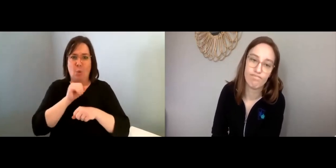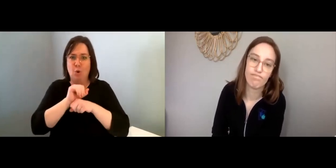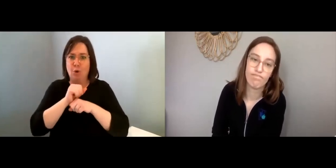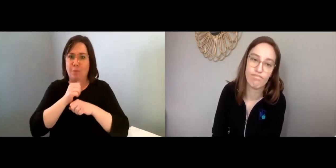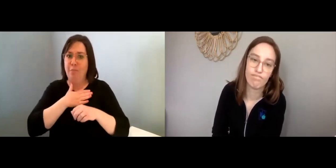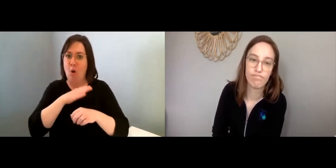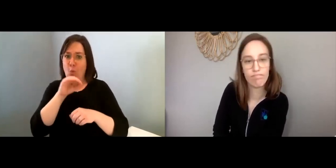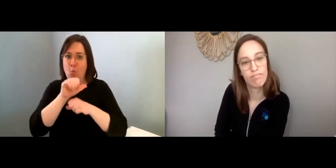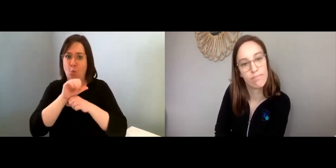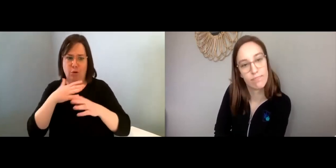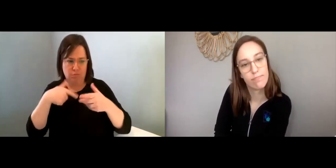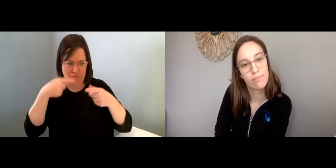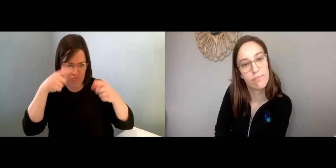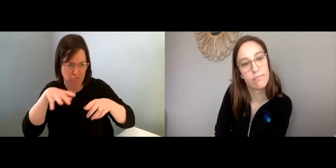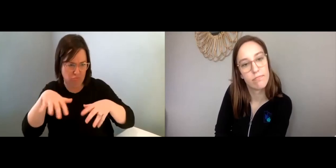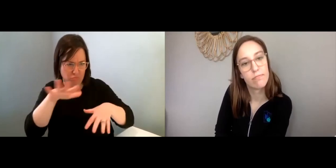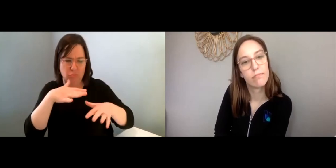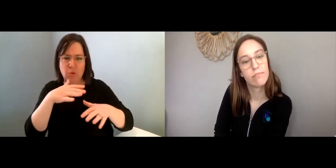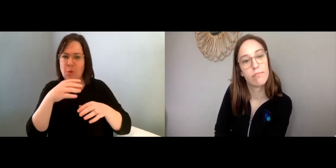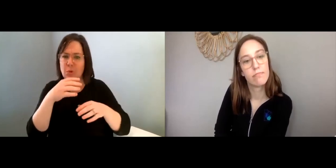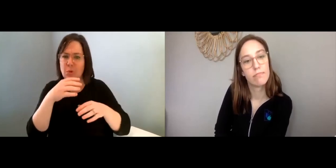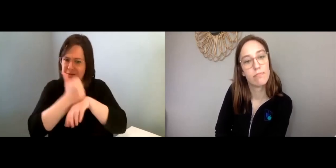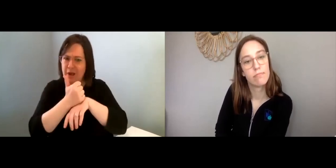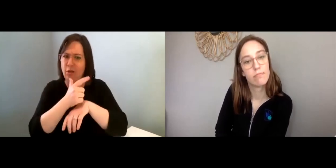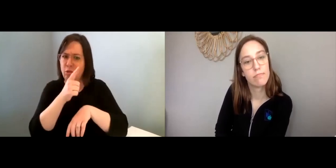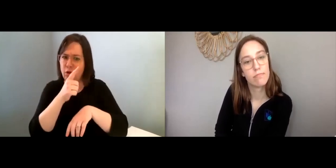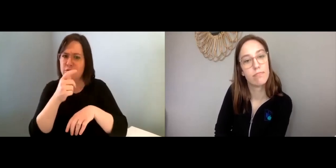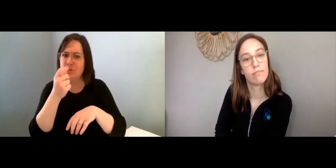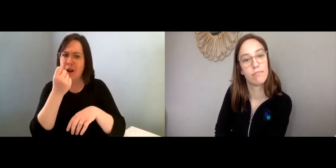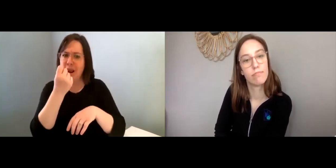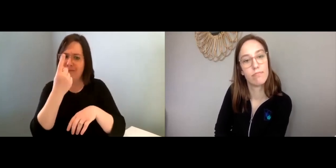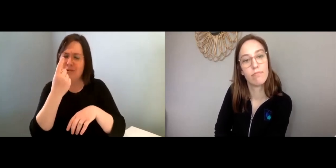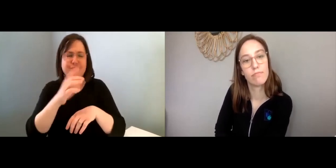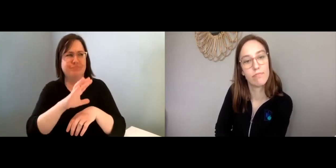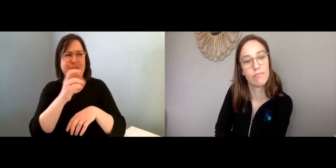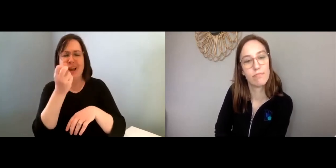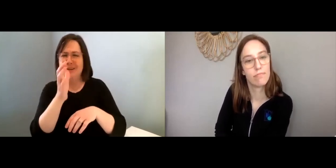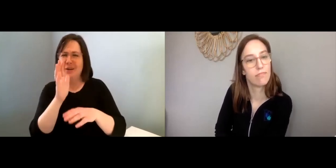Keep stability. In my own workspace, I still set my lunch time at 11–